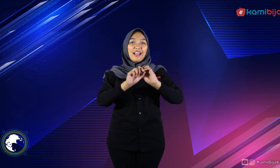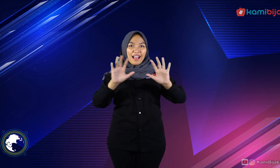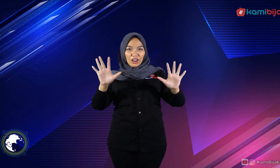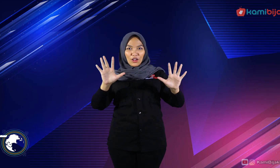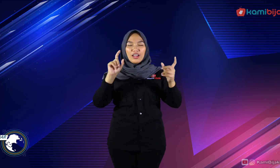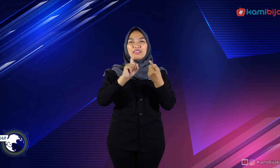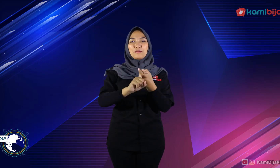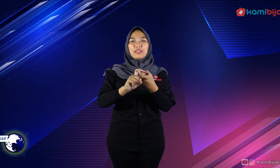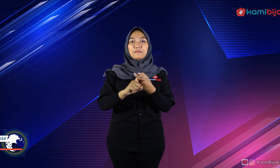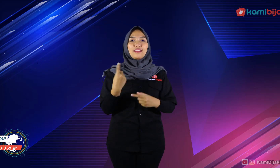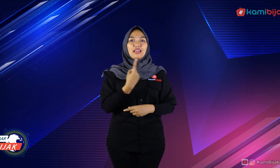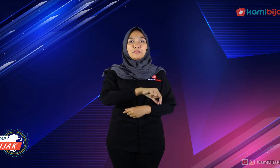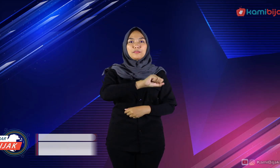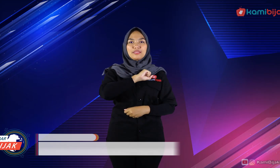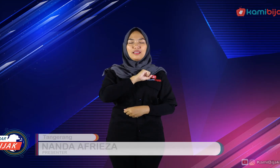Hello Kamibijak Friends.